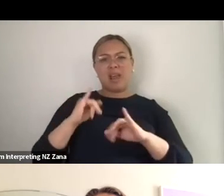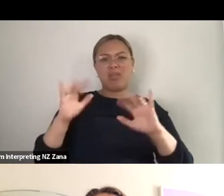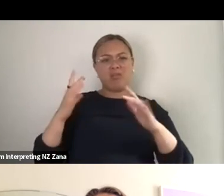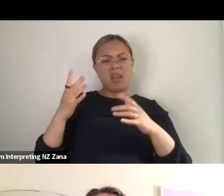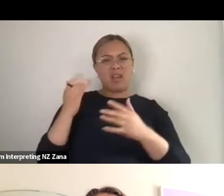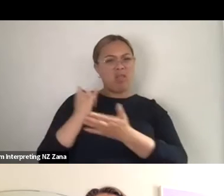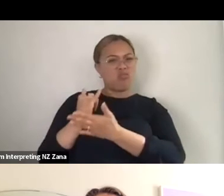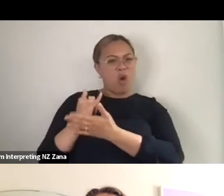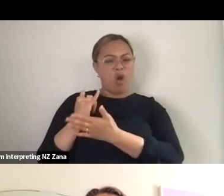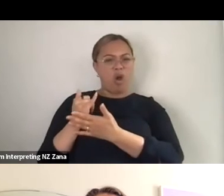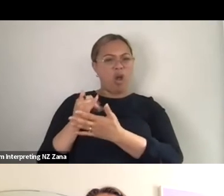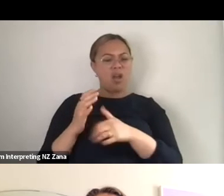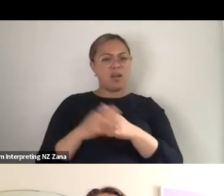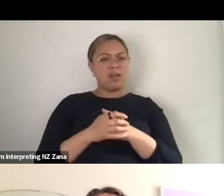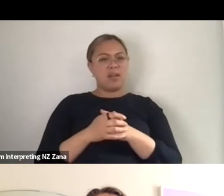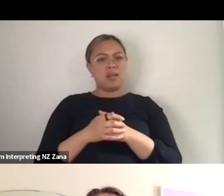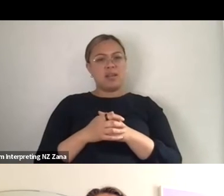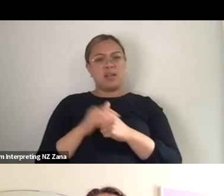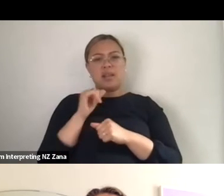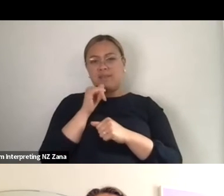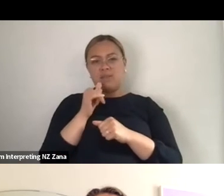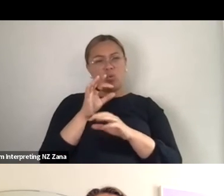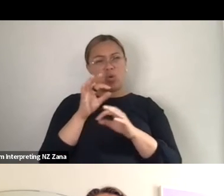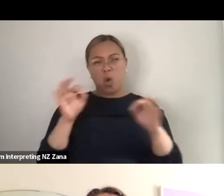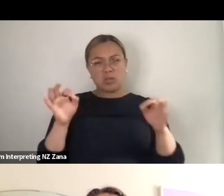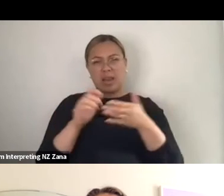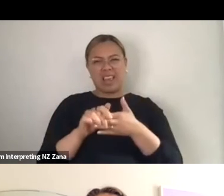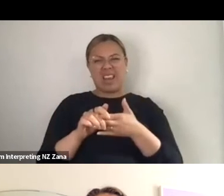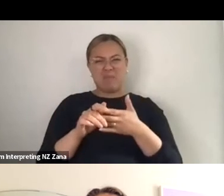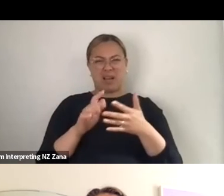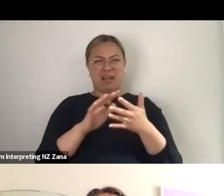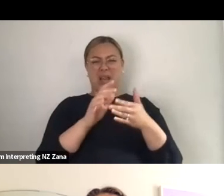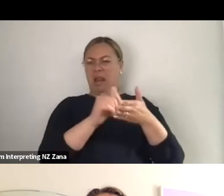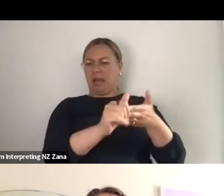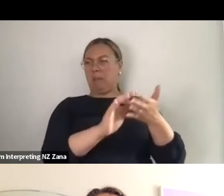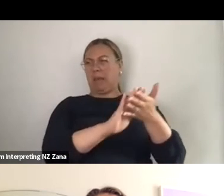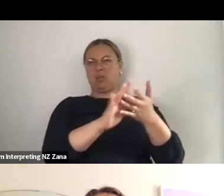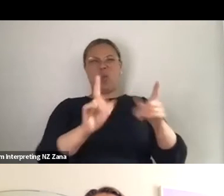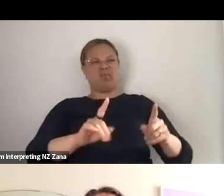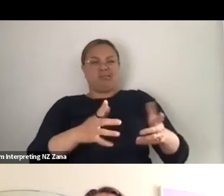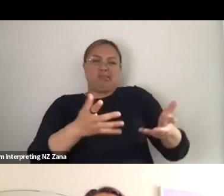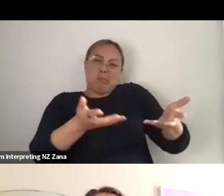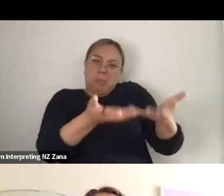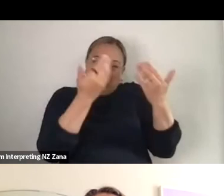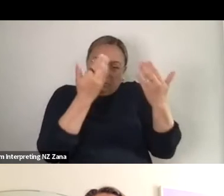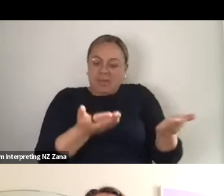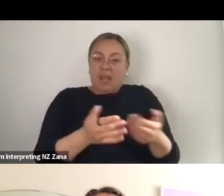whatever that even means. But I think it has, maybe, it has to do with how do